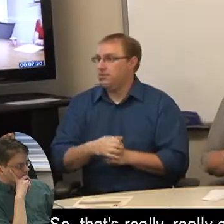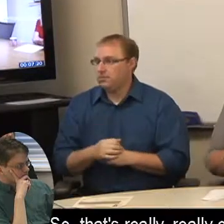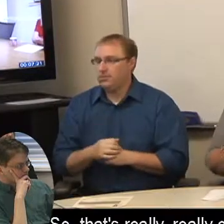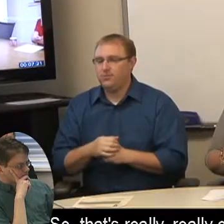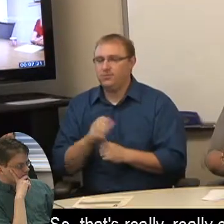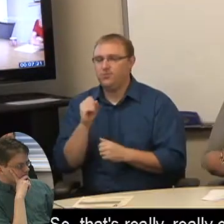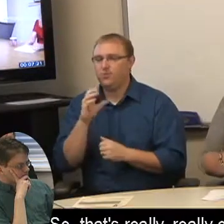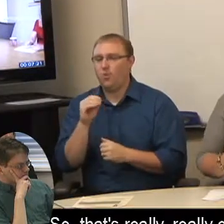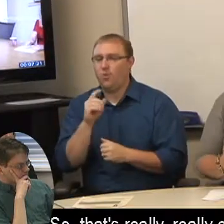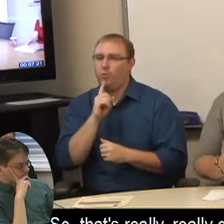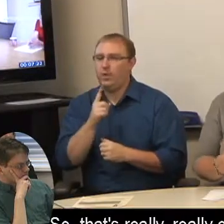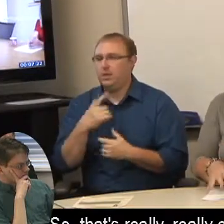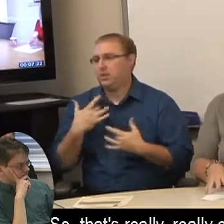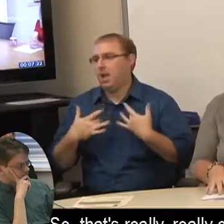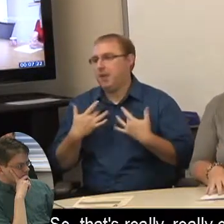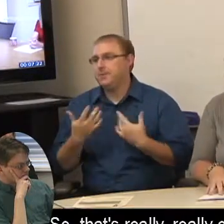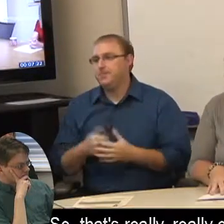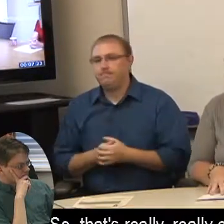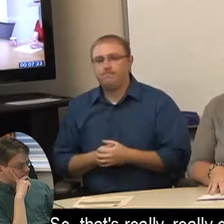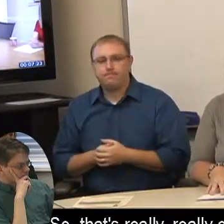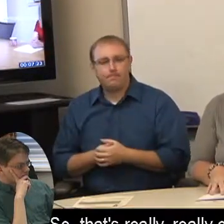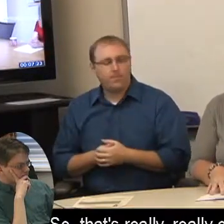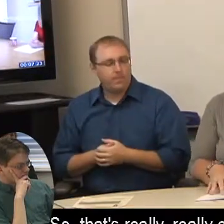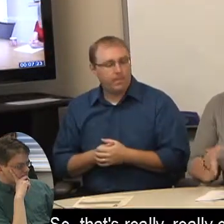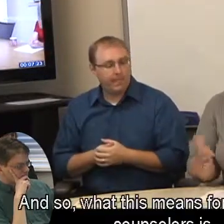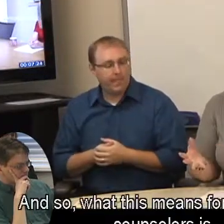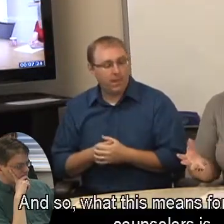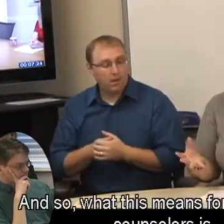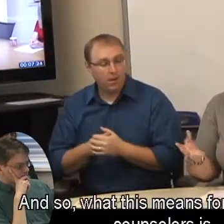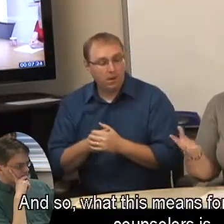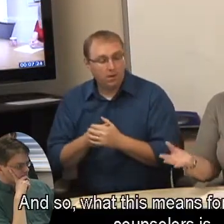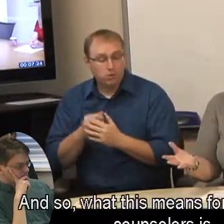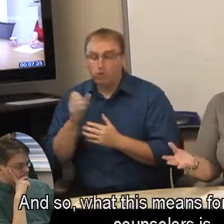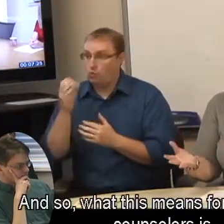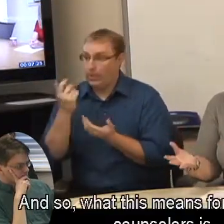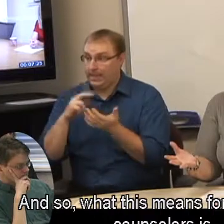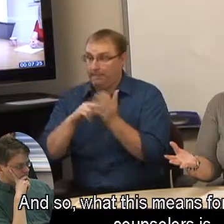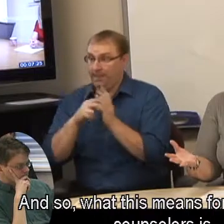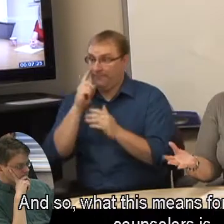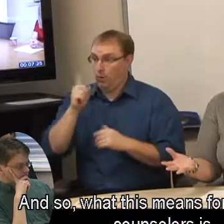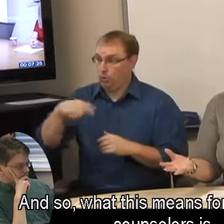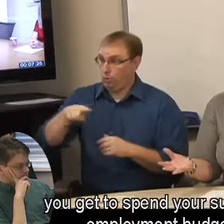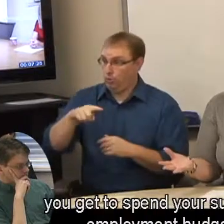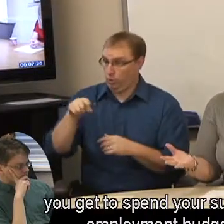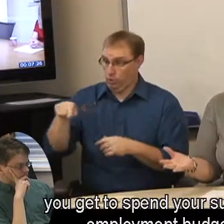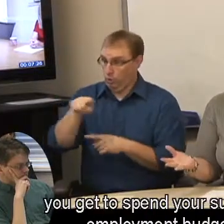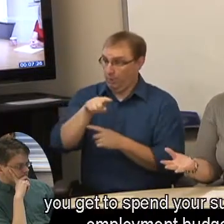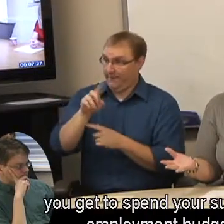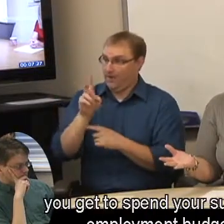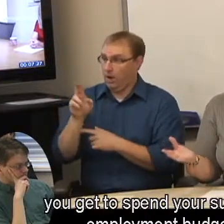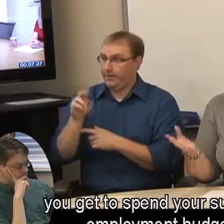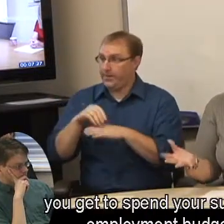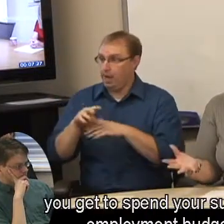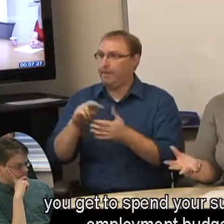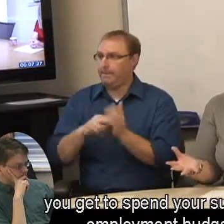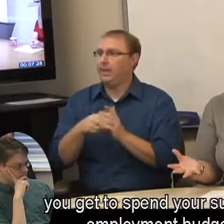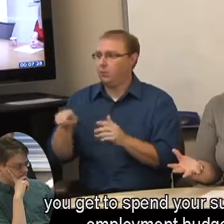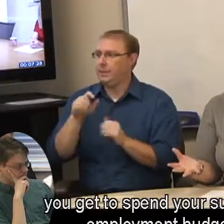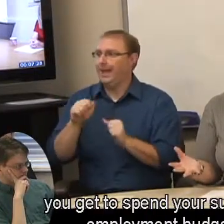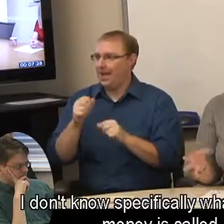So, that's really, really exciting. And so, what this means for you as VR counselors is you get to spend your supported employment budget.